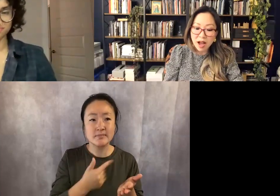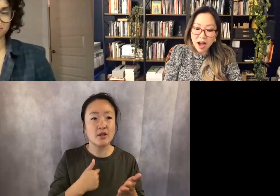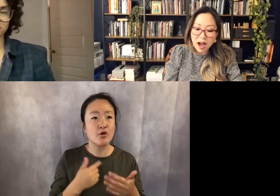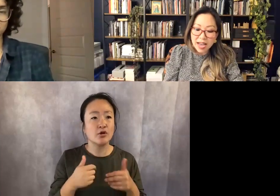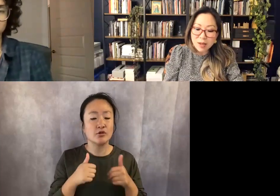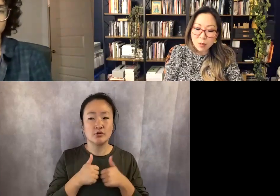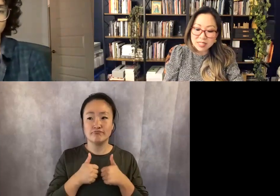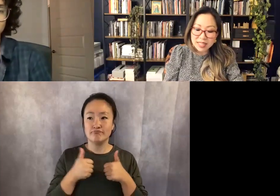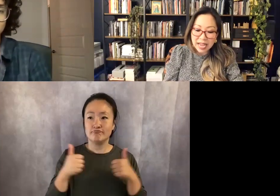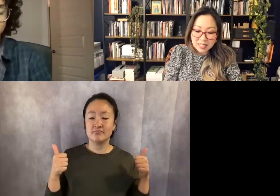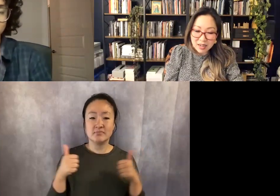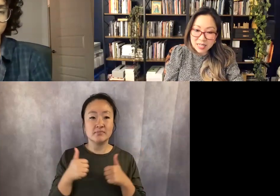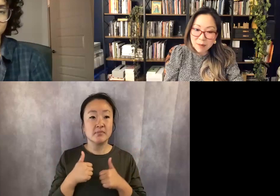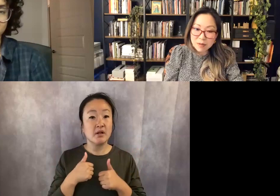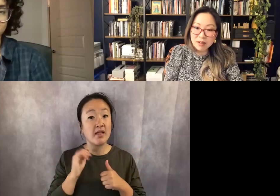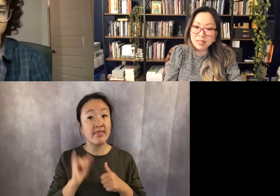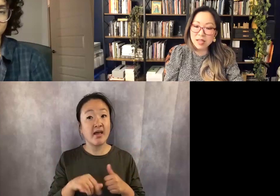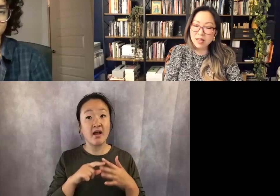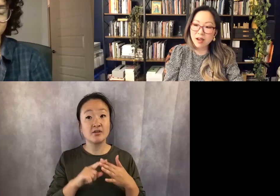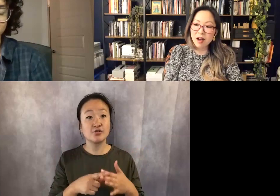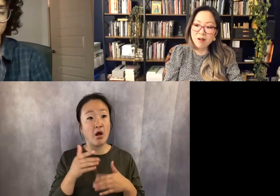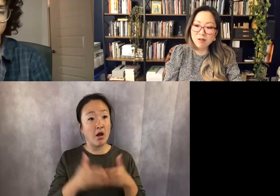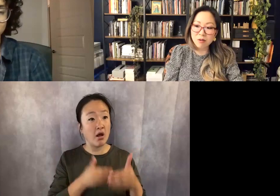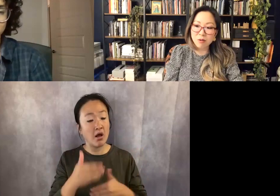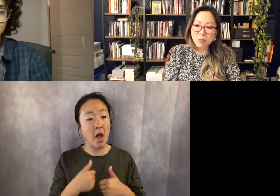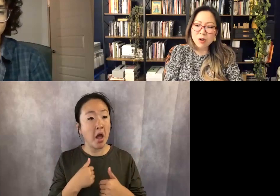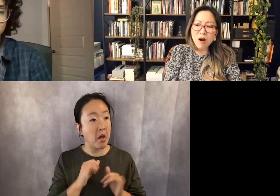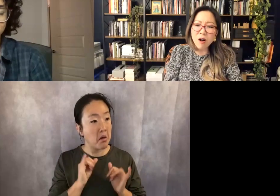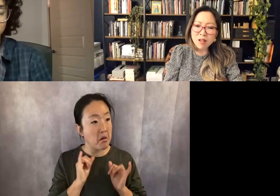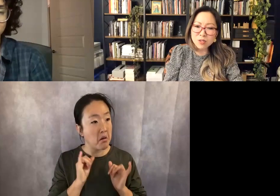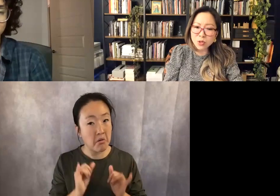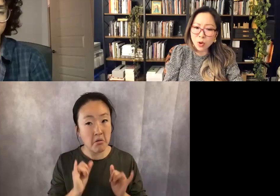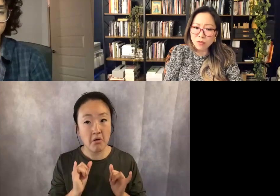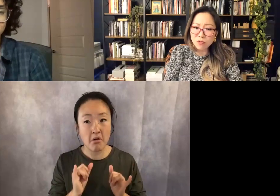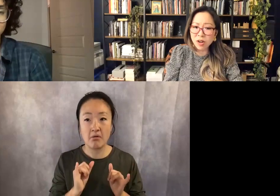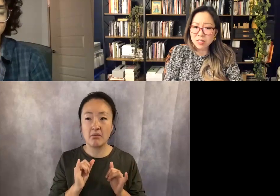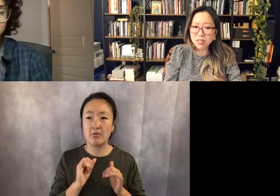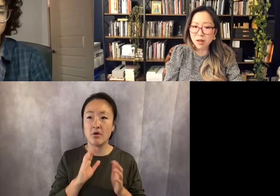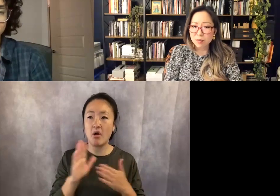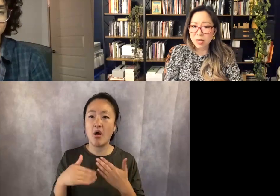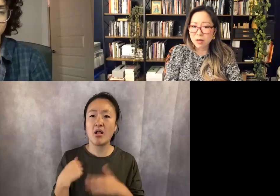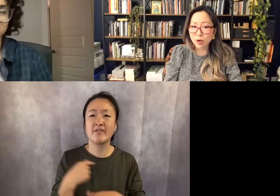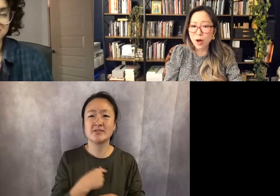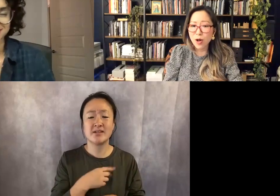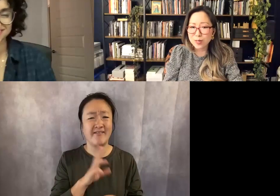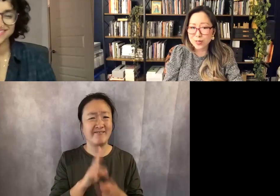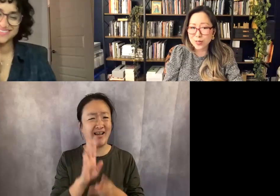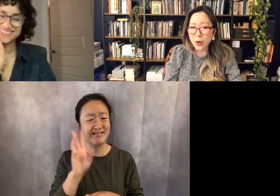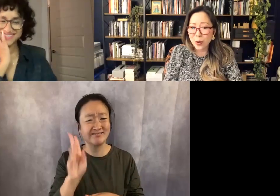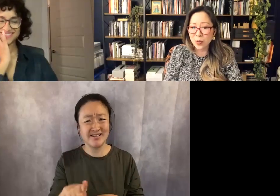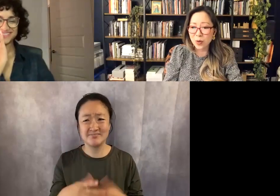think once that started to happen, I was like, Oh, we're all so fucked up, and we're all